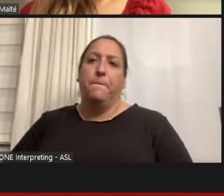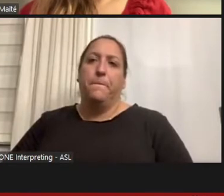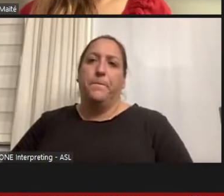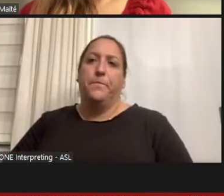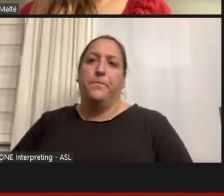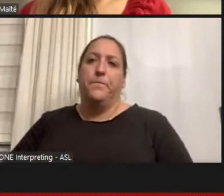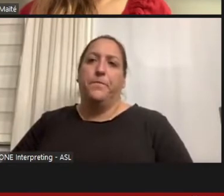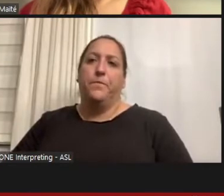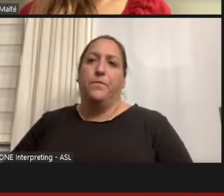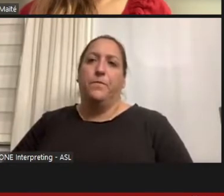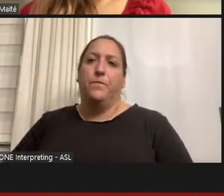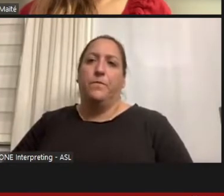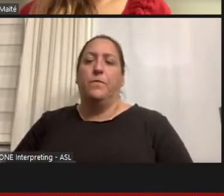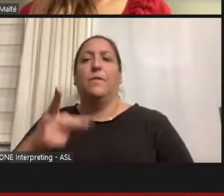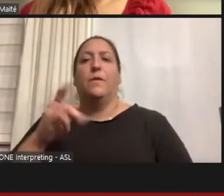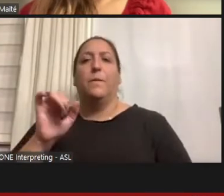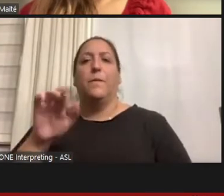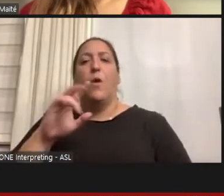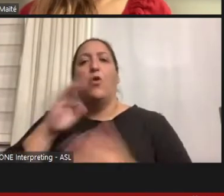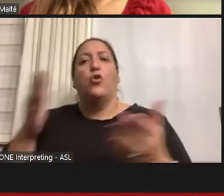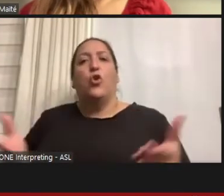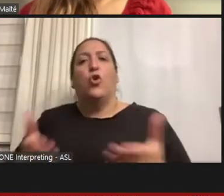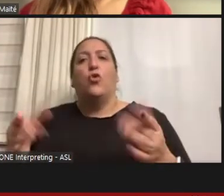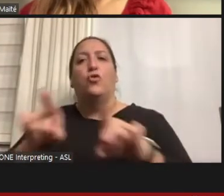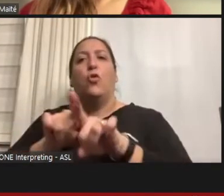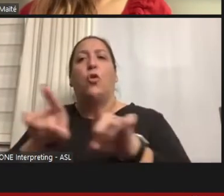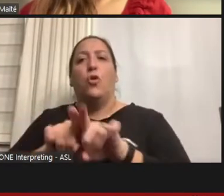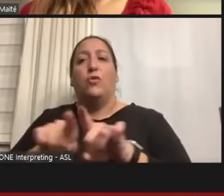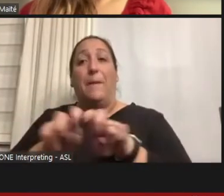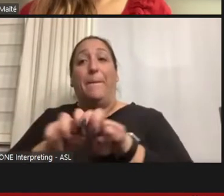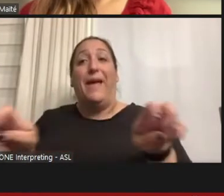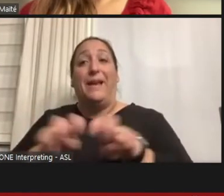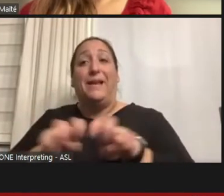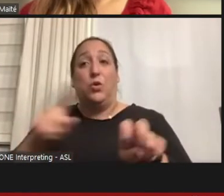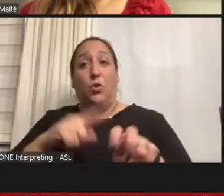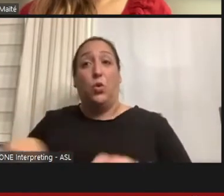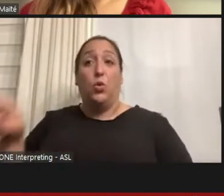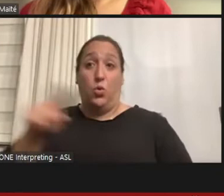Just want to encourage the panelists as you guys get ideas if you want